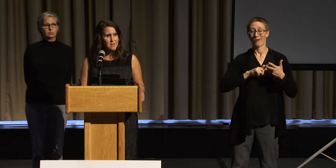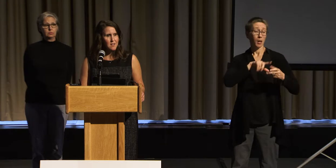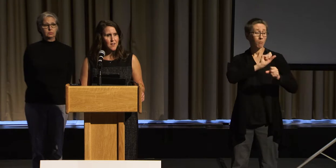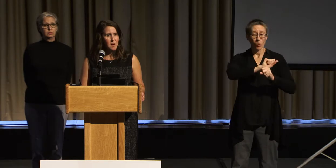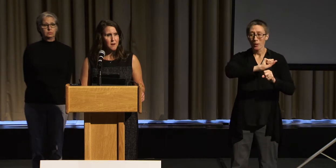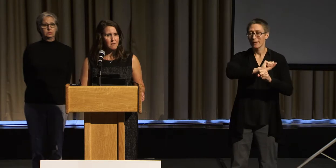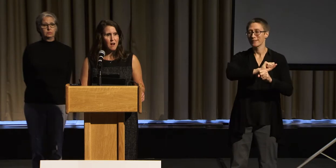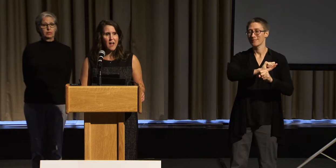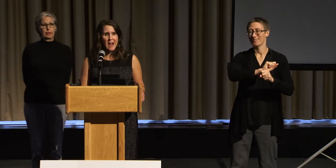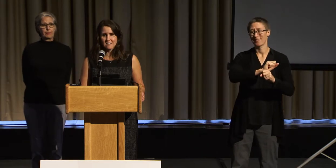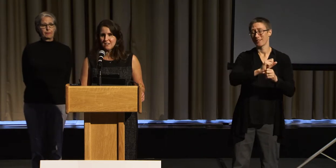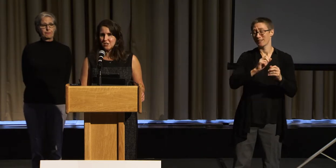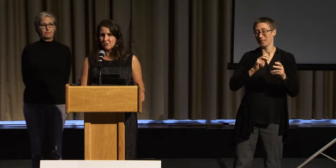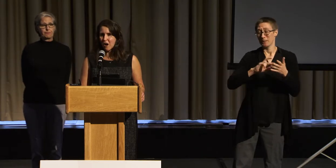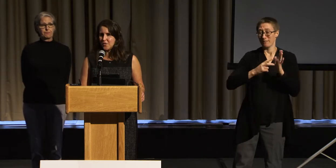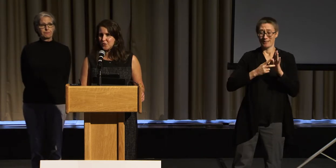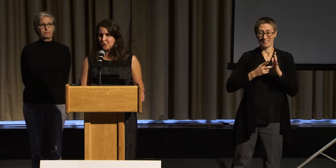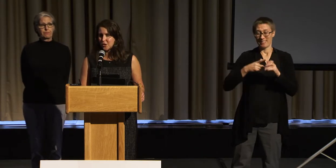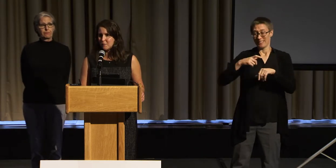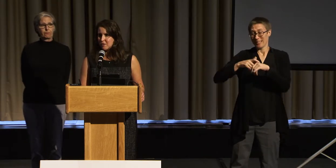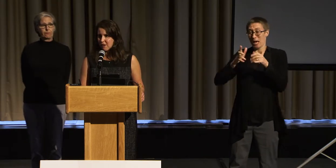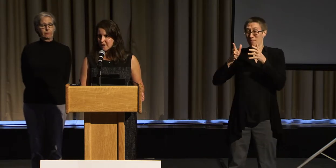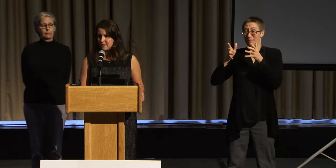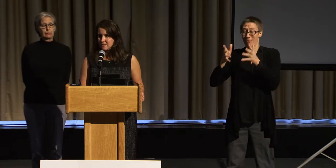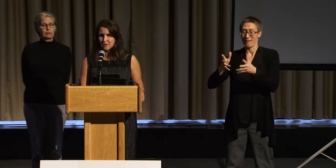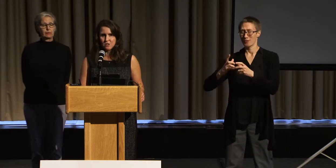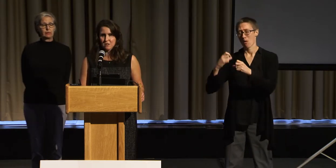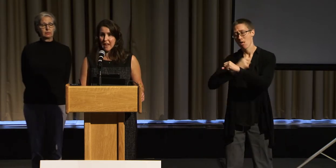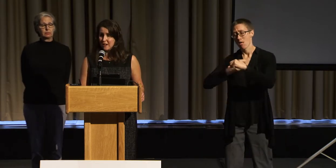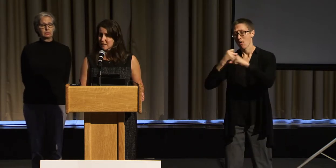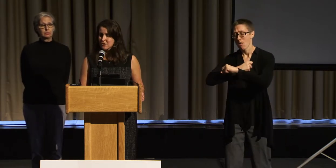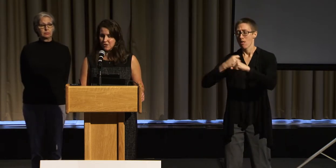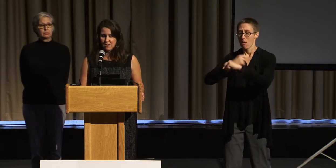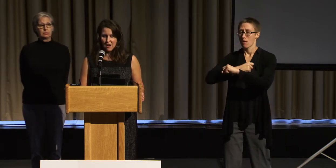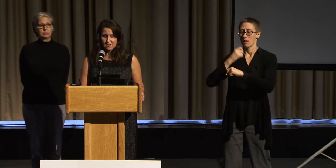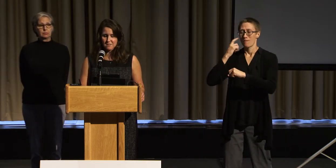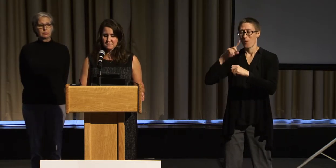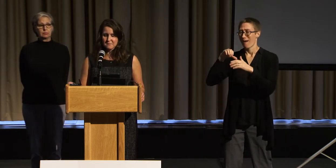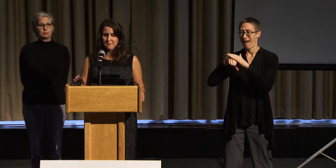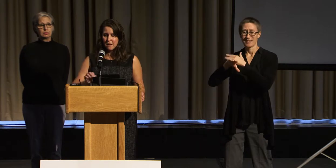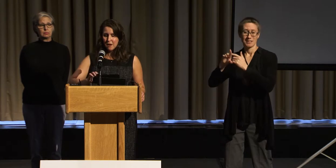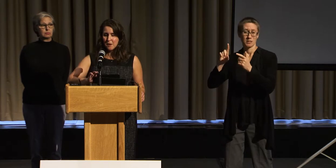to think about access to other human rights, such access to the arts.